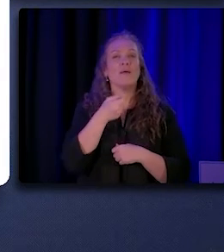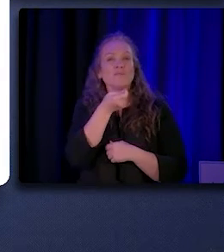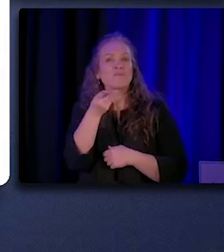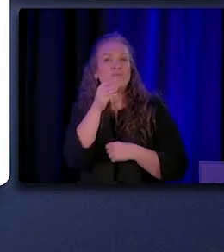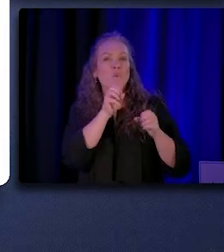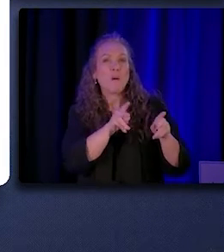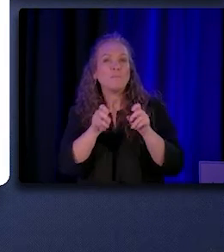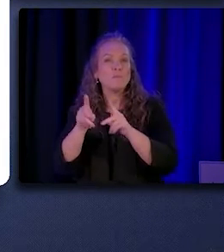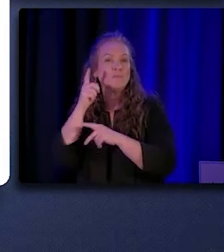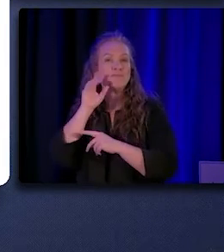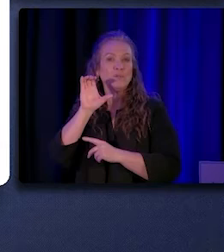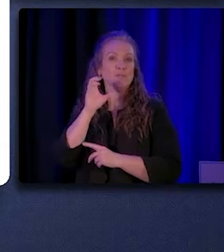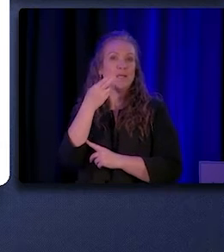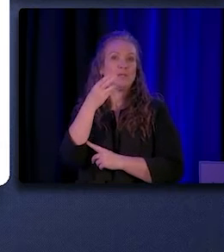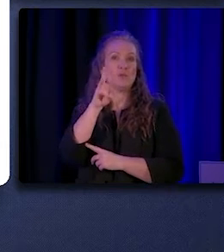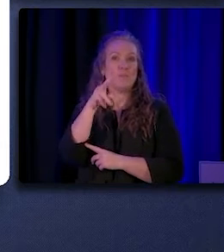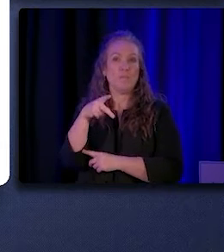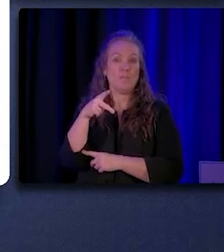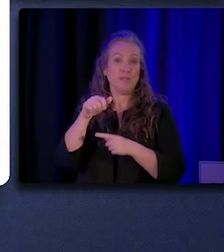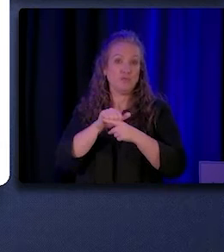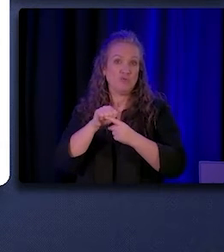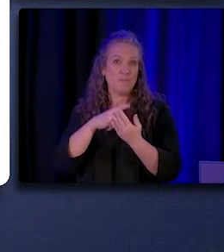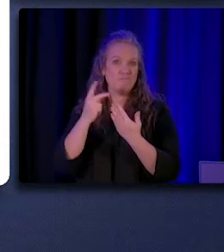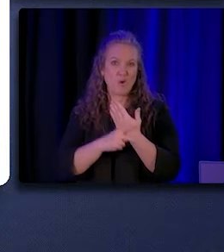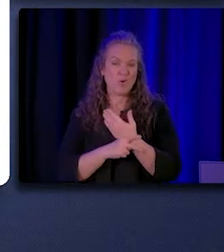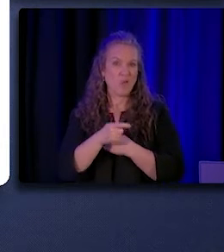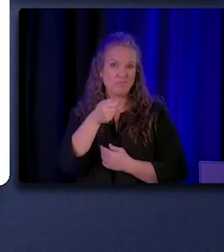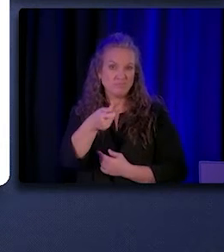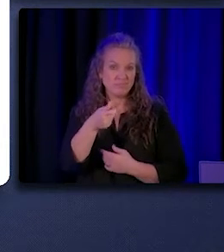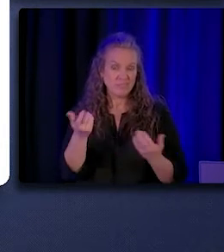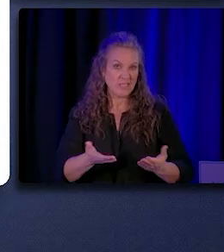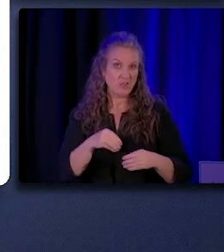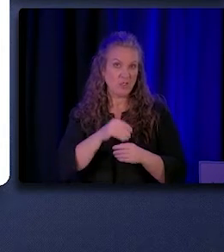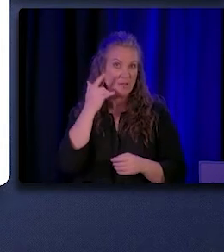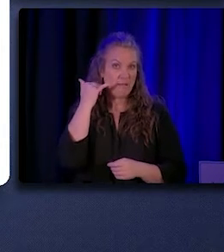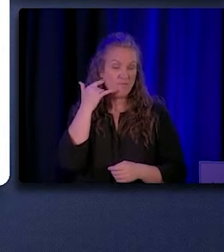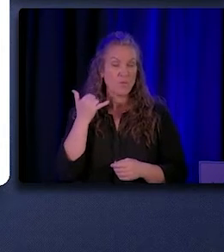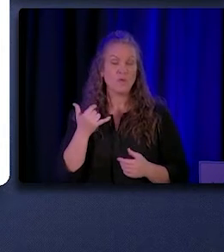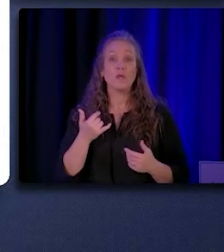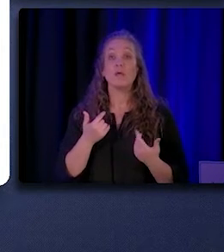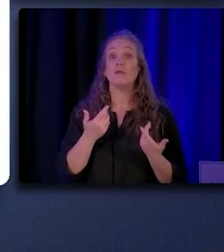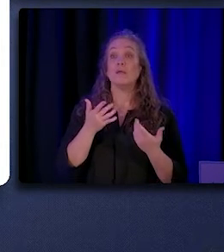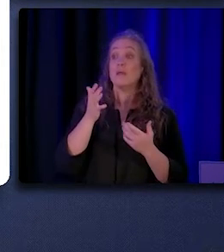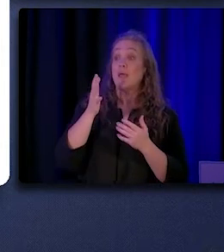for CHW/P training programs for training in California. At the time of our research,